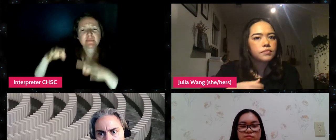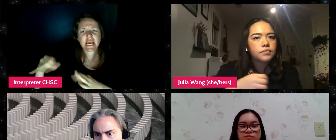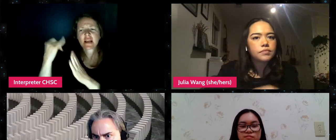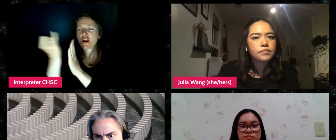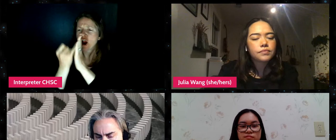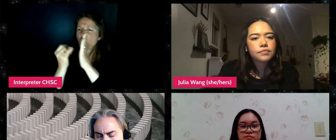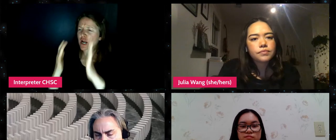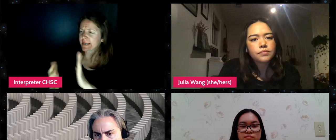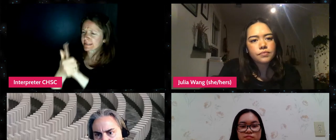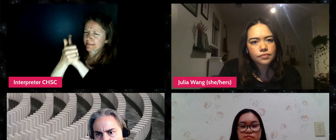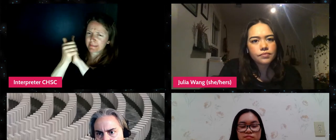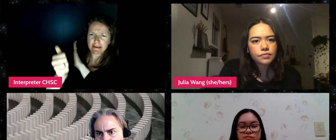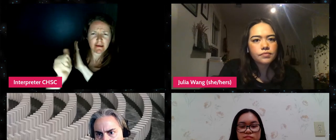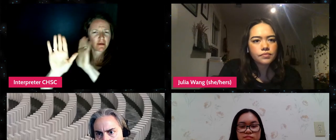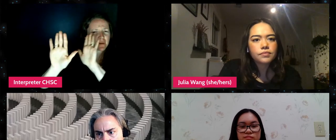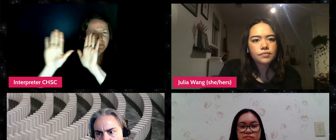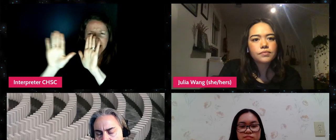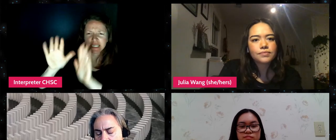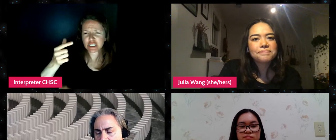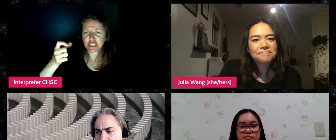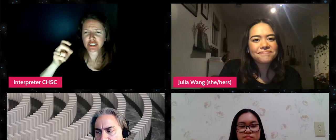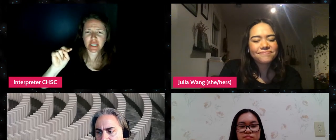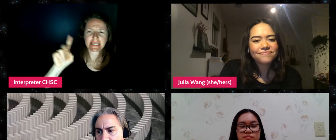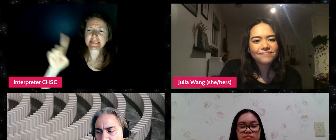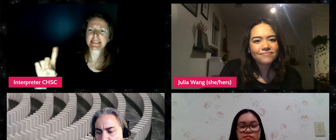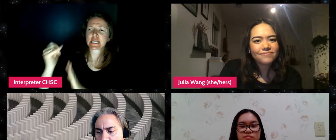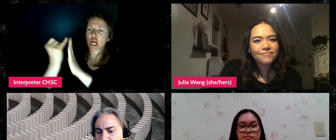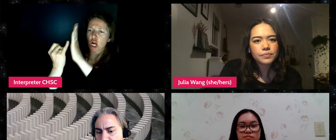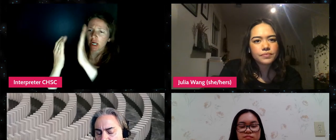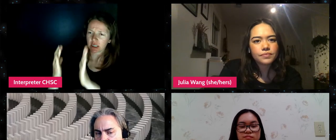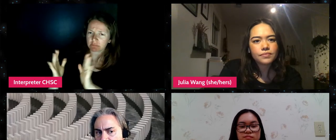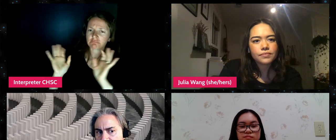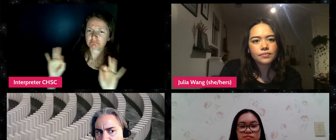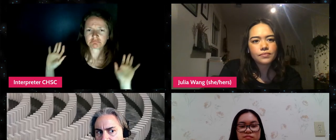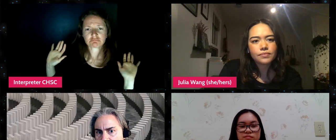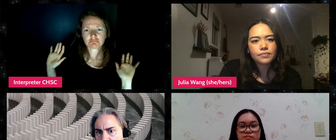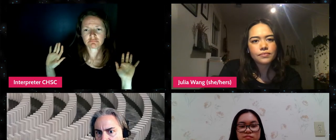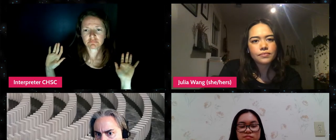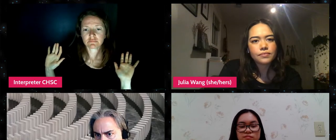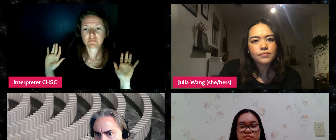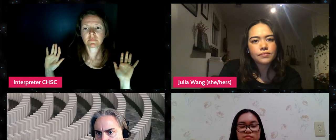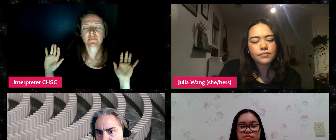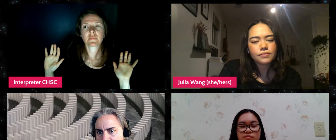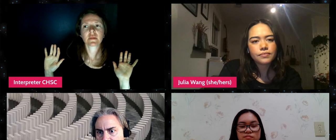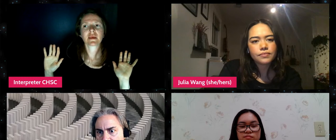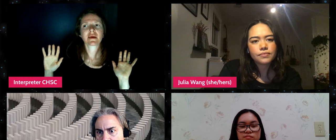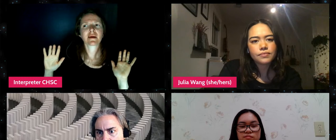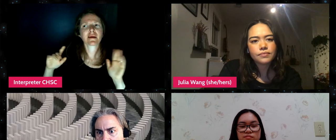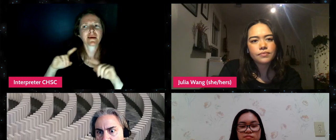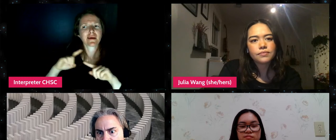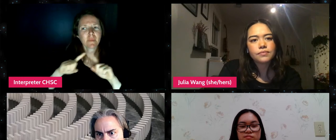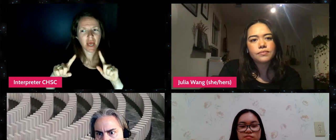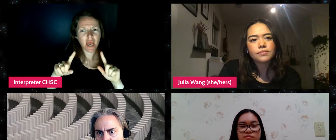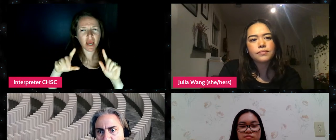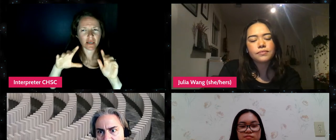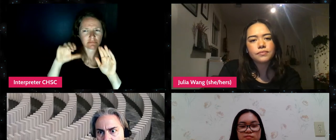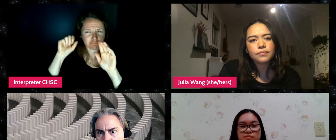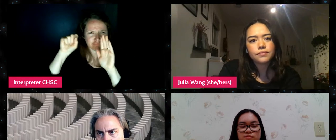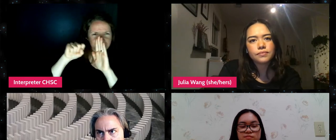of this amazing Gen Z artist. And the footage that I was getting and that I was filming with Lily